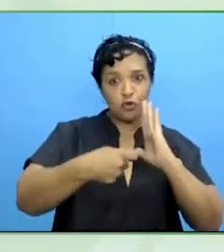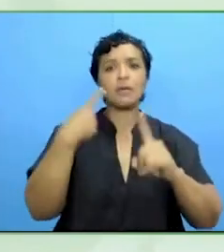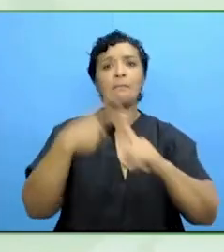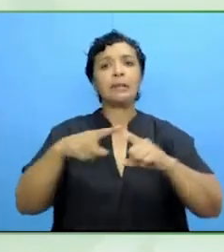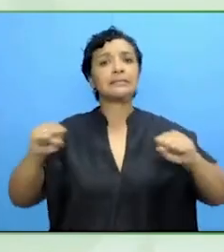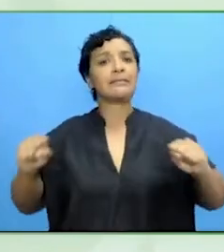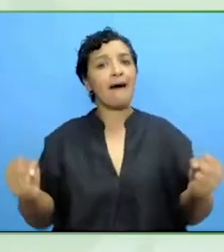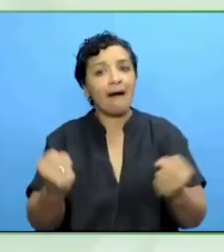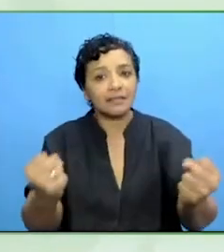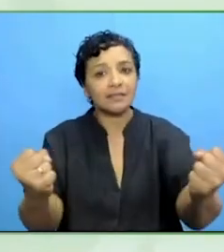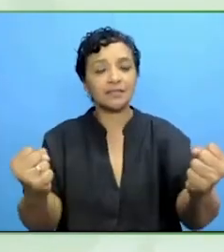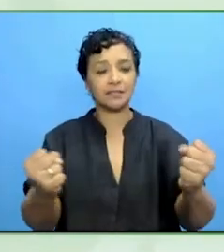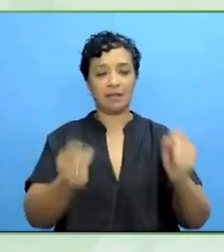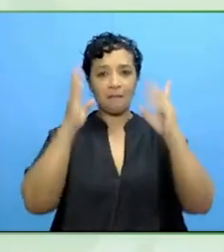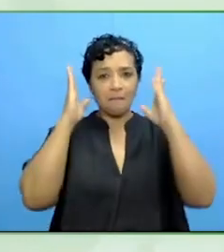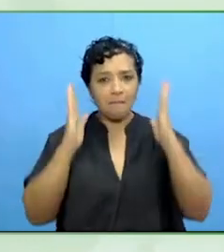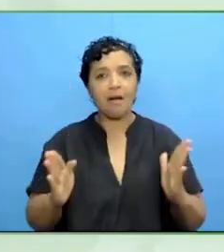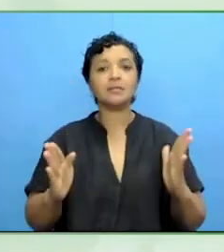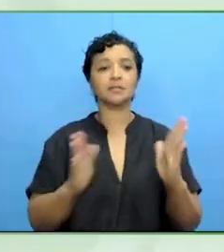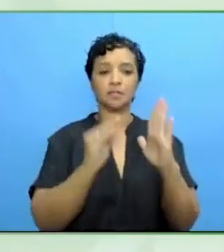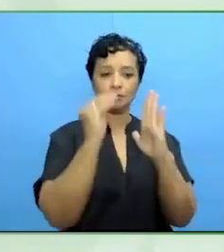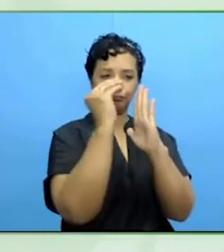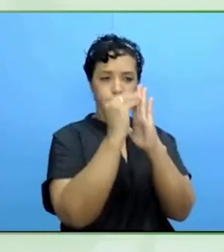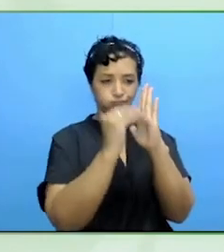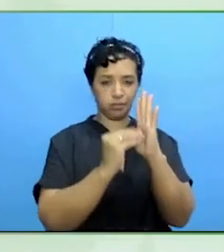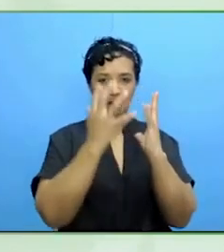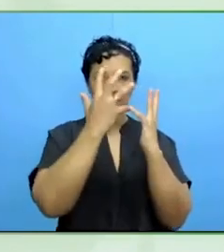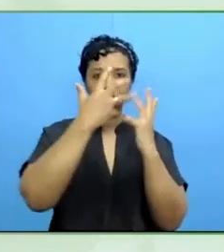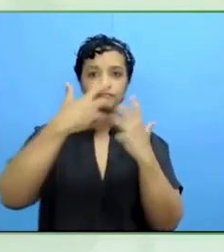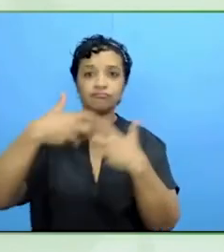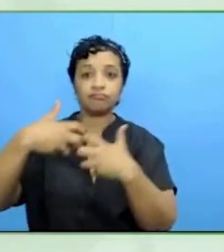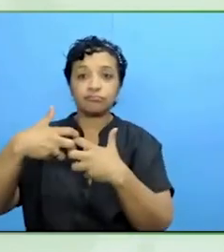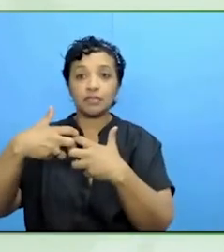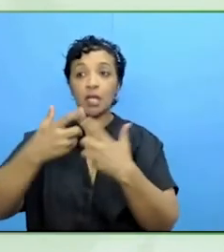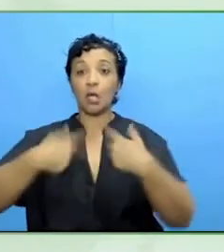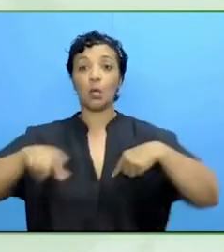developed and designed in cooperation with persons with